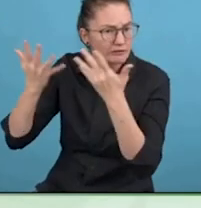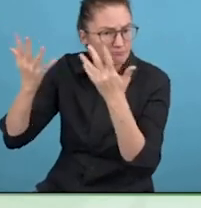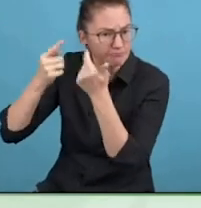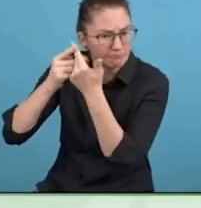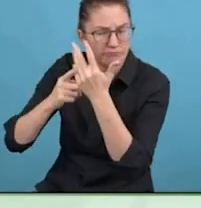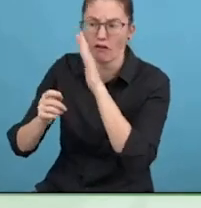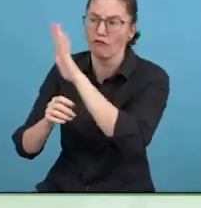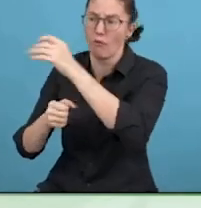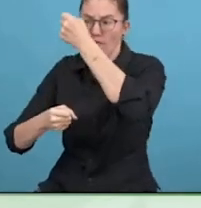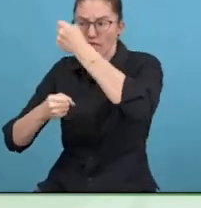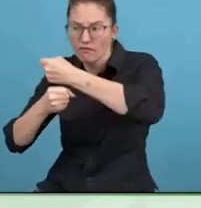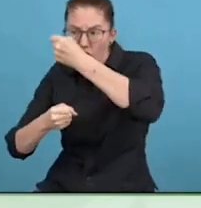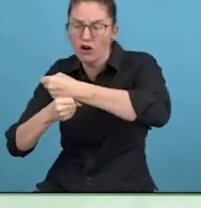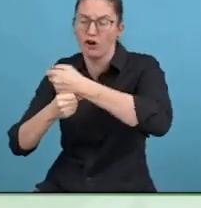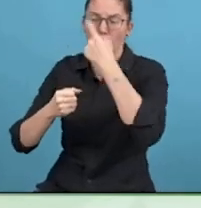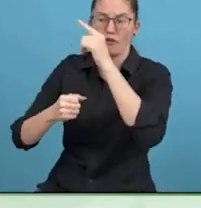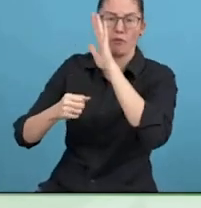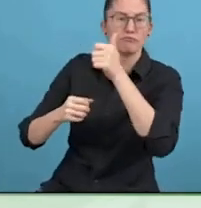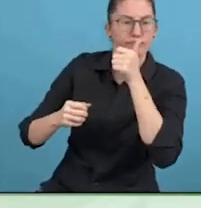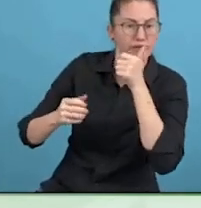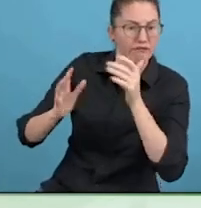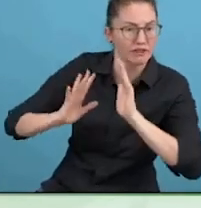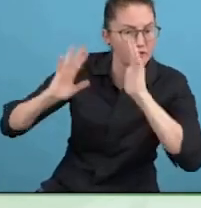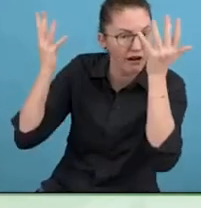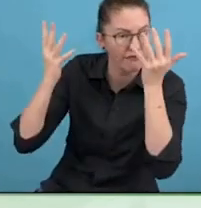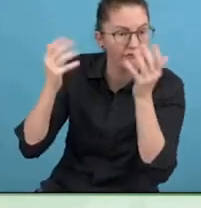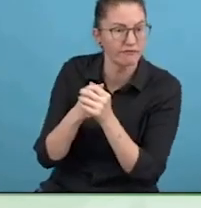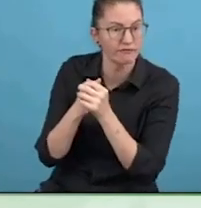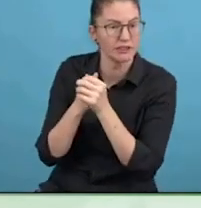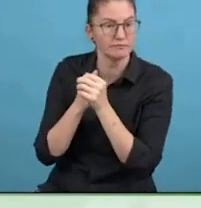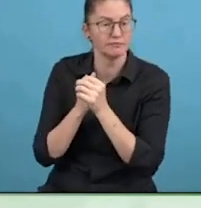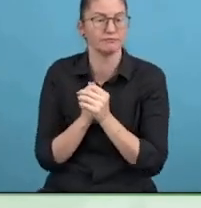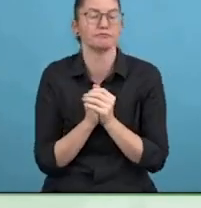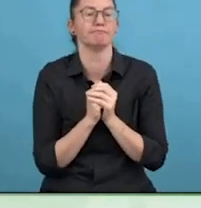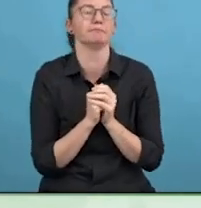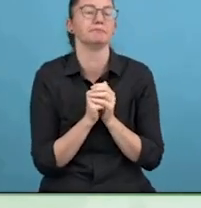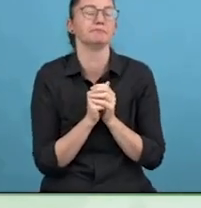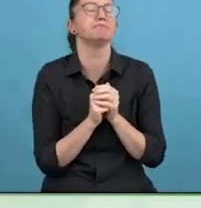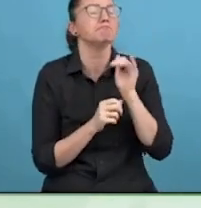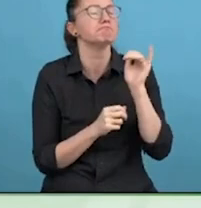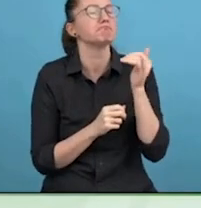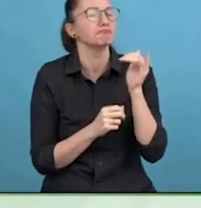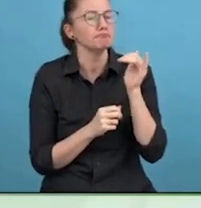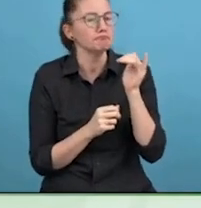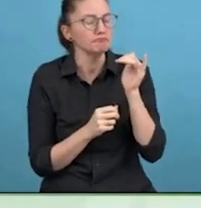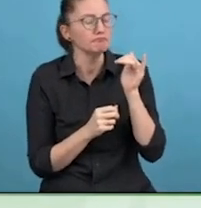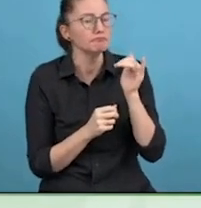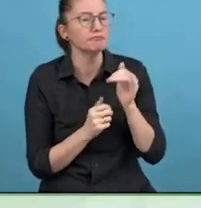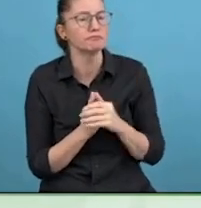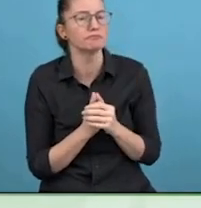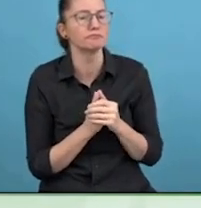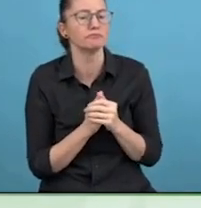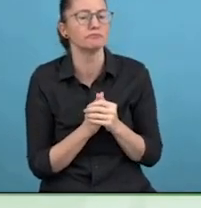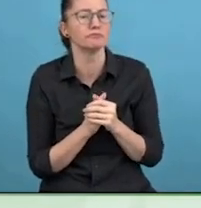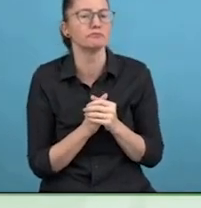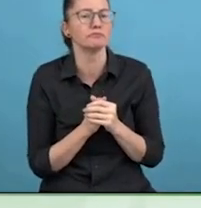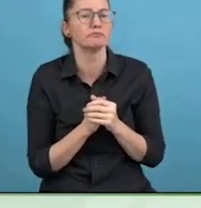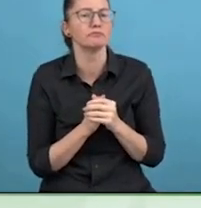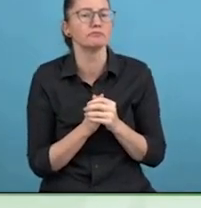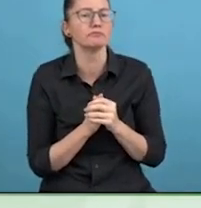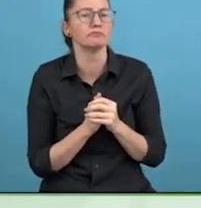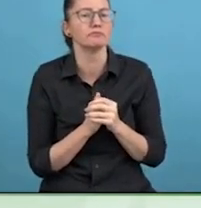About 10 to 40%, the estimates are changing but even if we take the